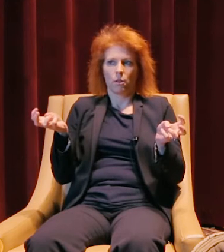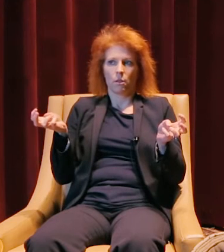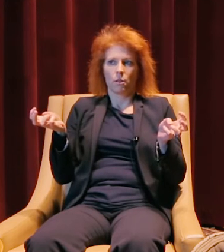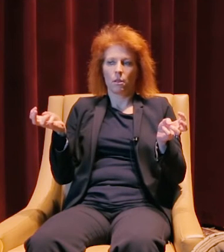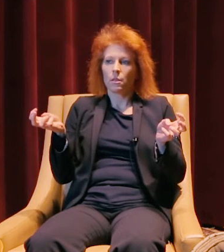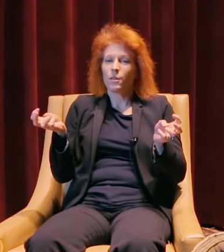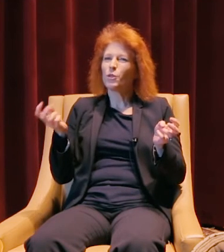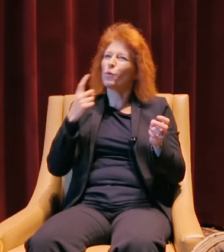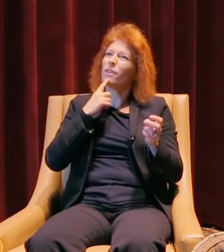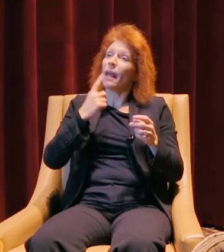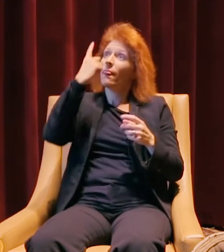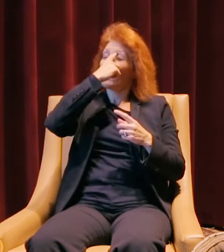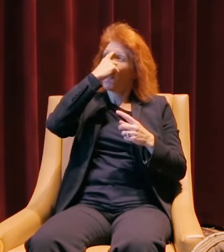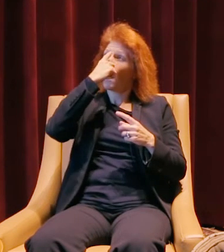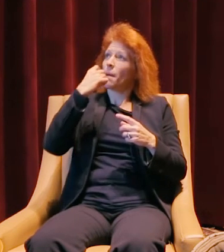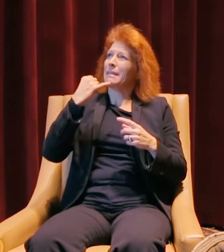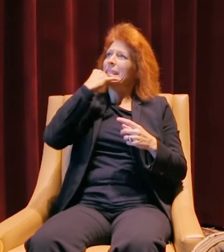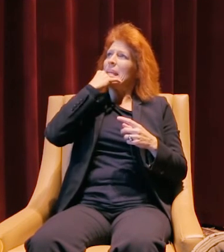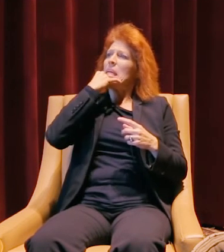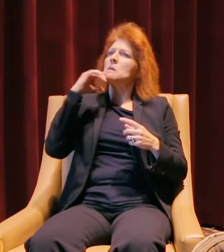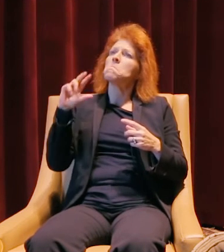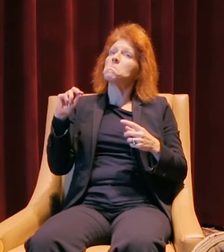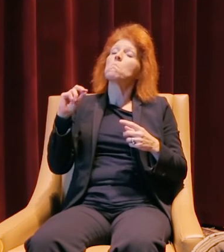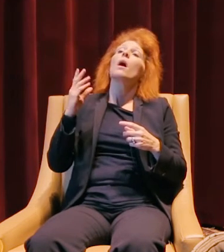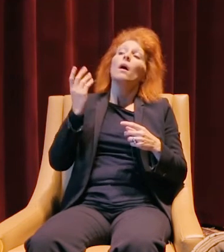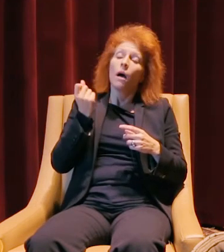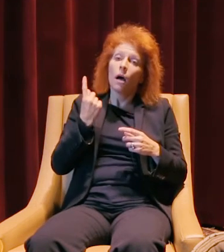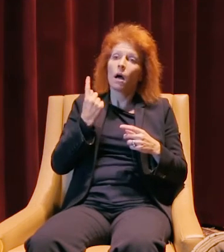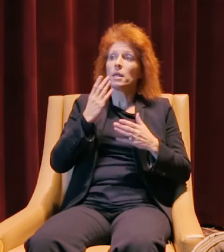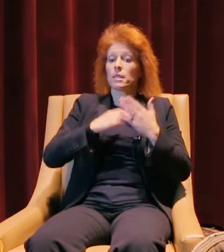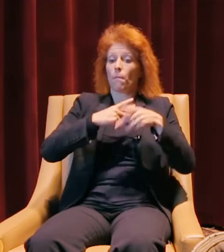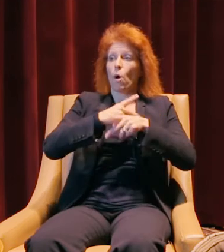so I can't really think of any big mistakes we've had. We've had some product issues,